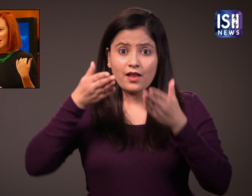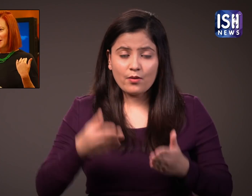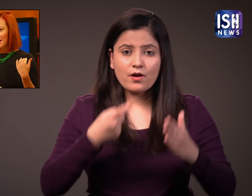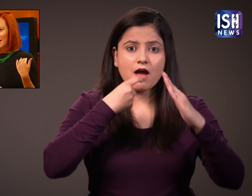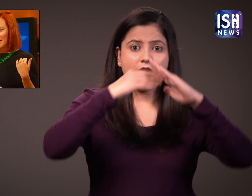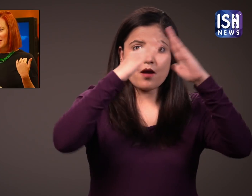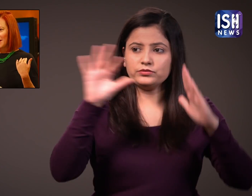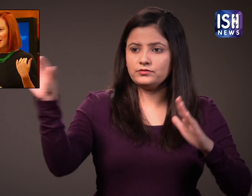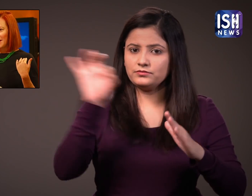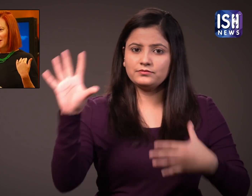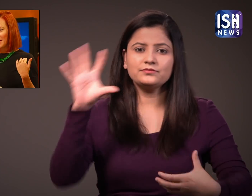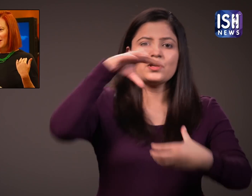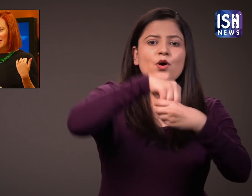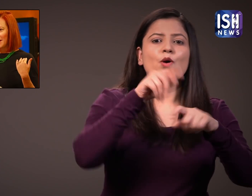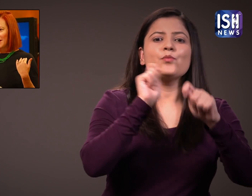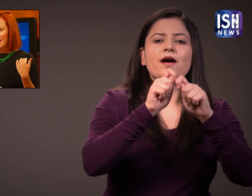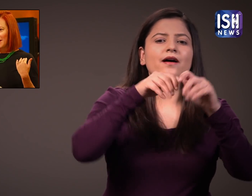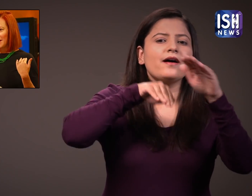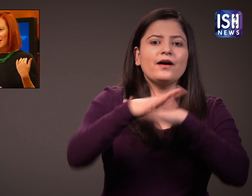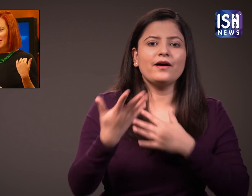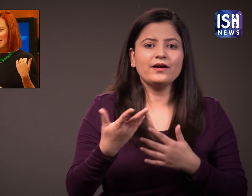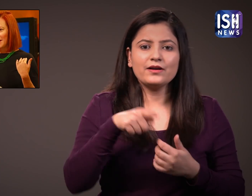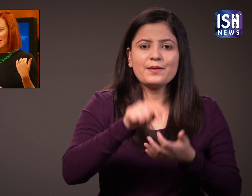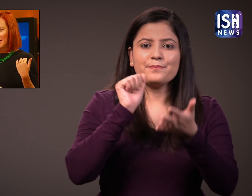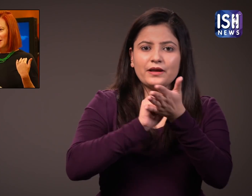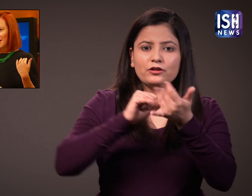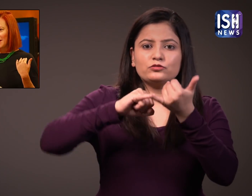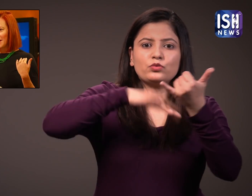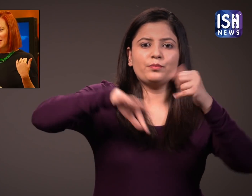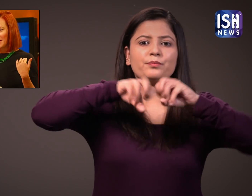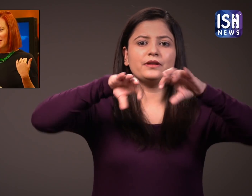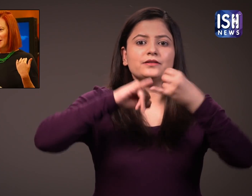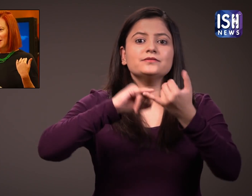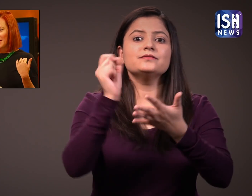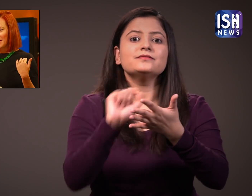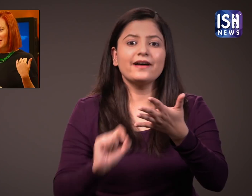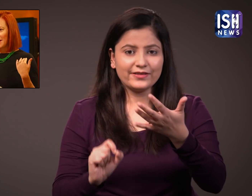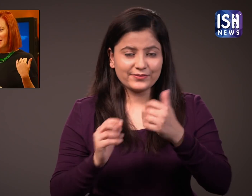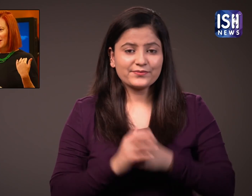as the White House Press Secretary.